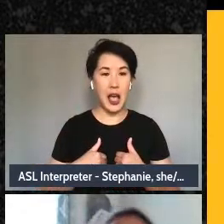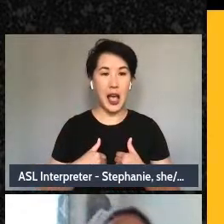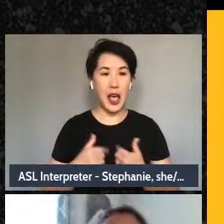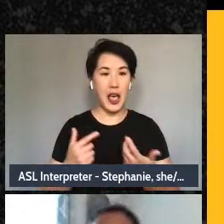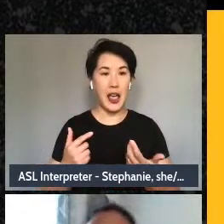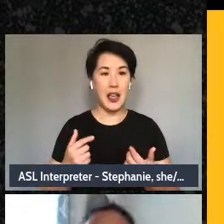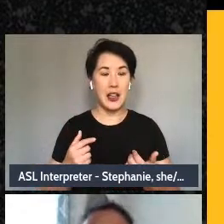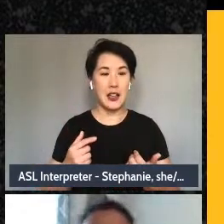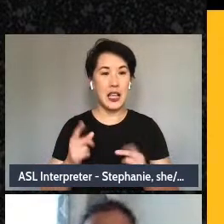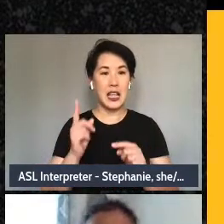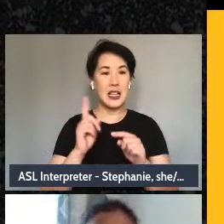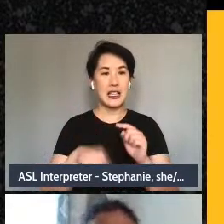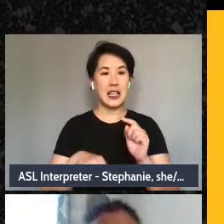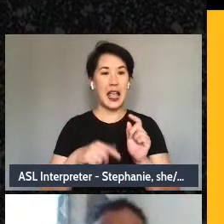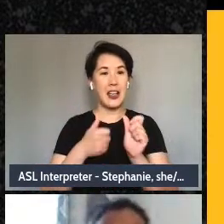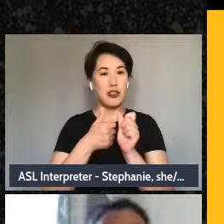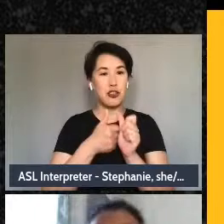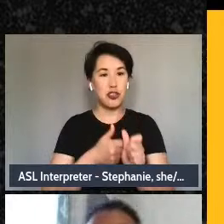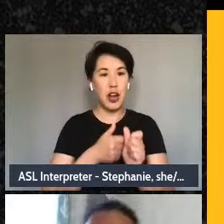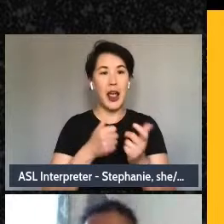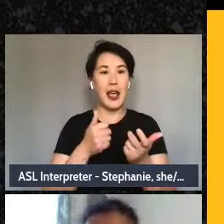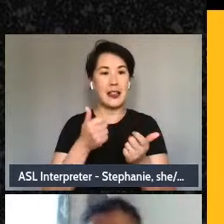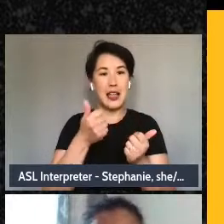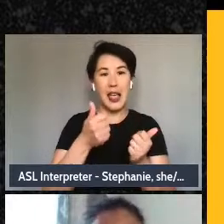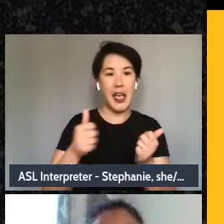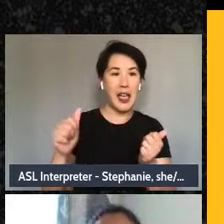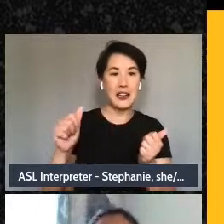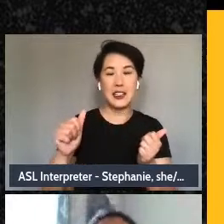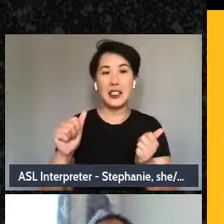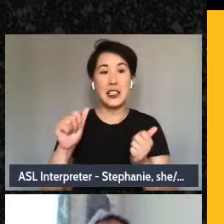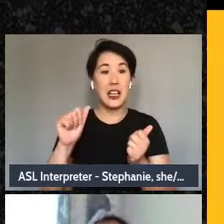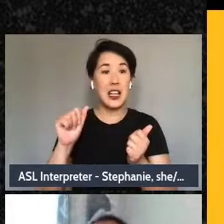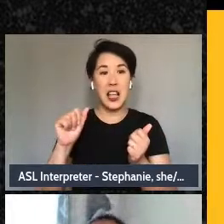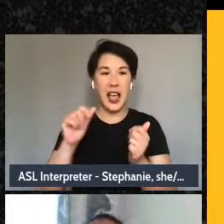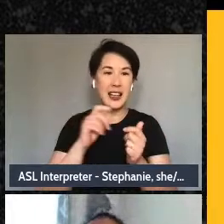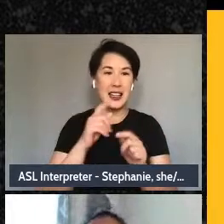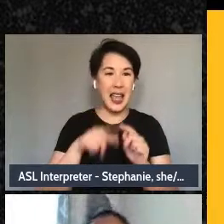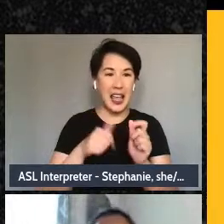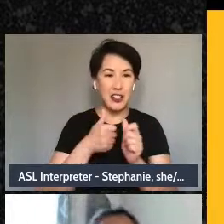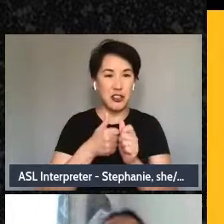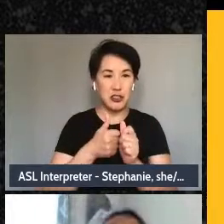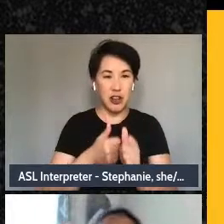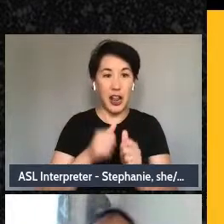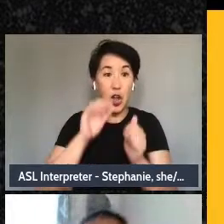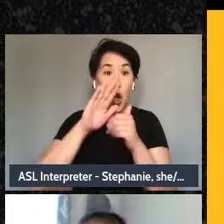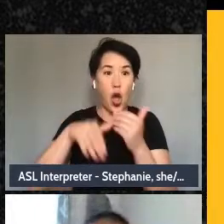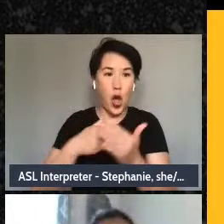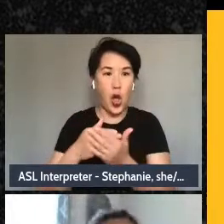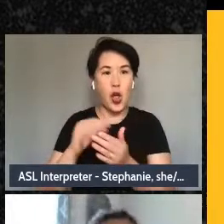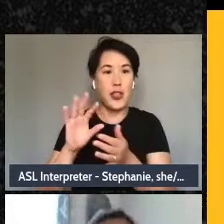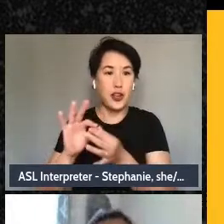comments as there are which does not mean they are not valuable, I just am not able to keep up with